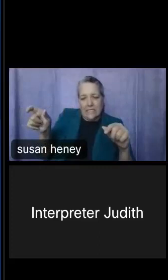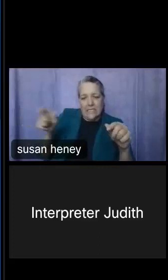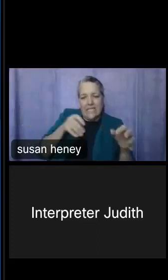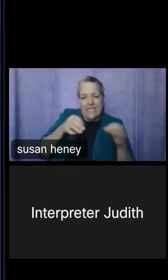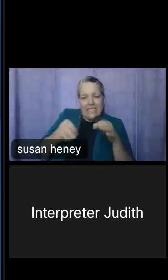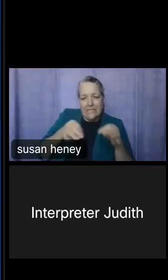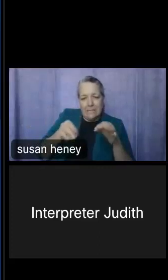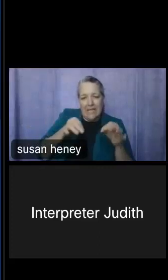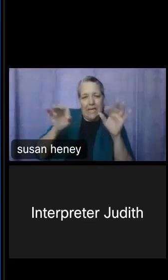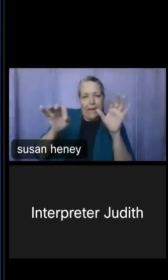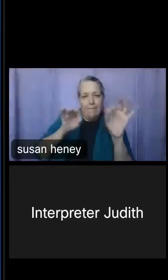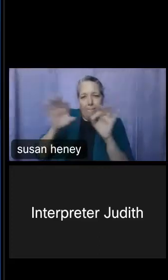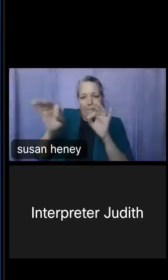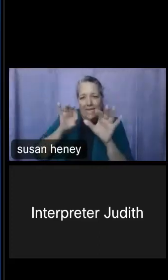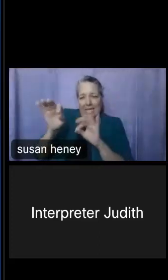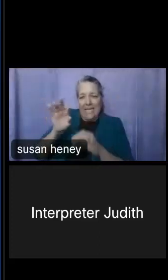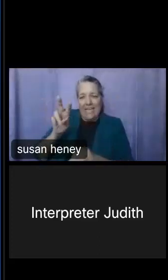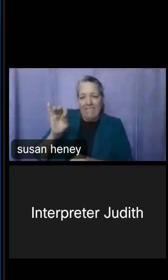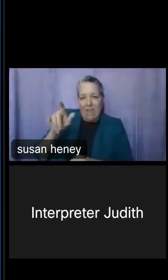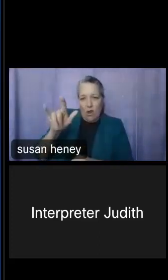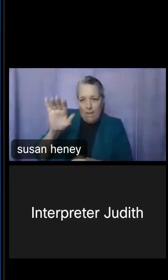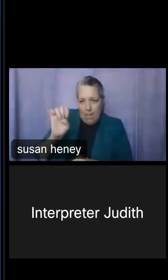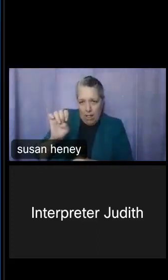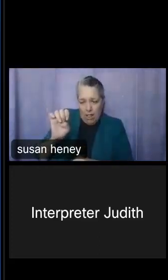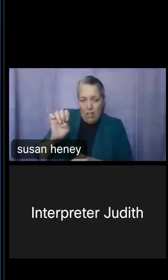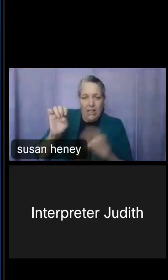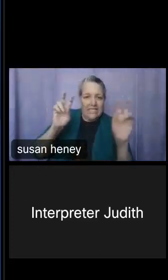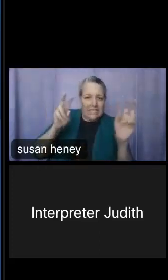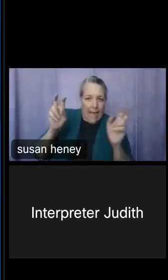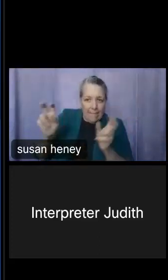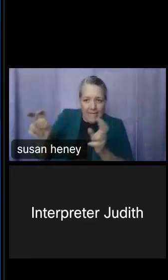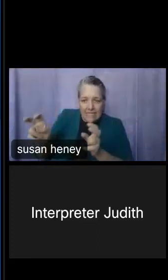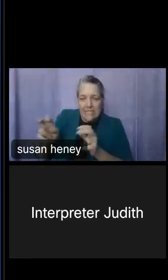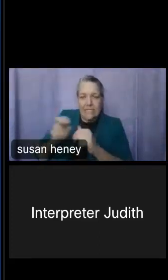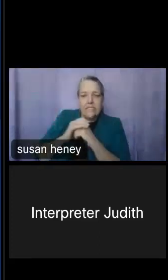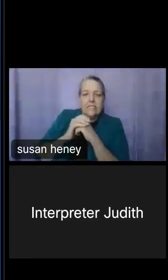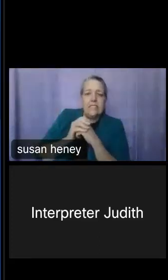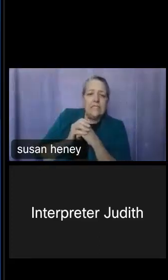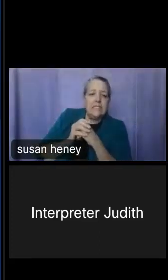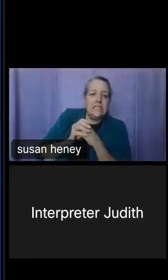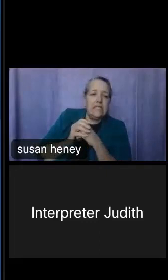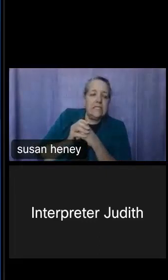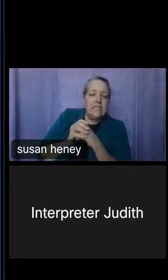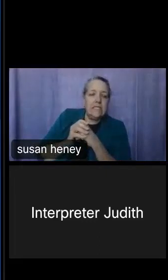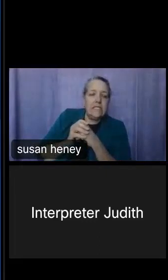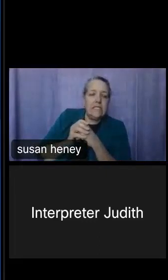your variables, so looking at what topic you want to select, looking at selecting your